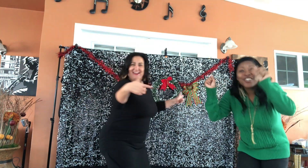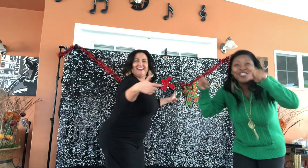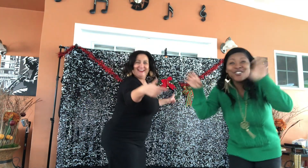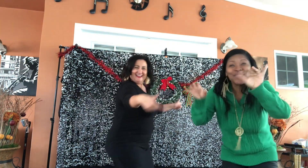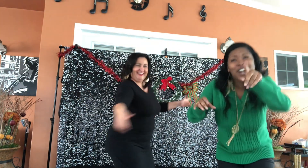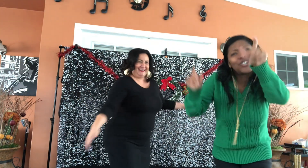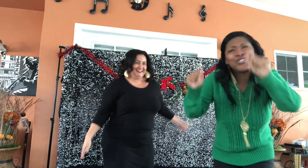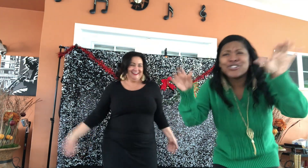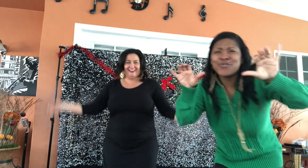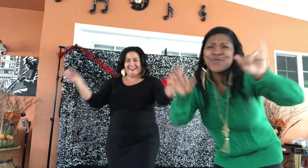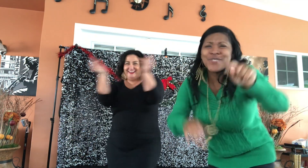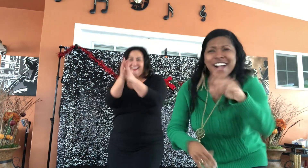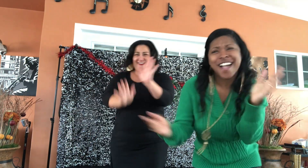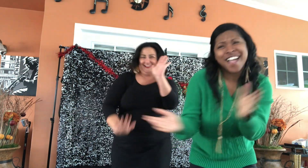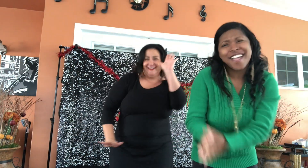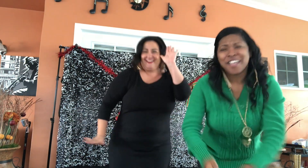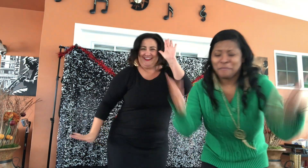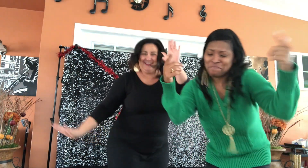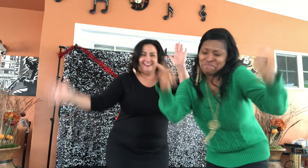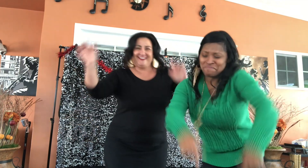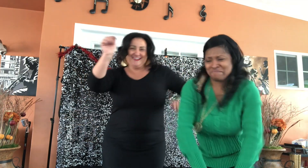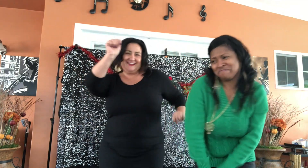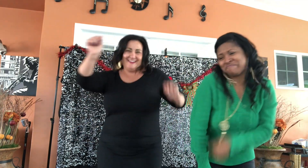See? If she could do it, so can you, too!